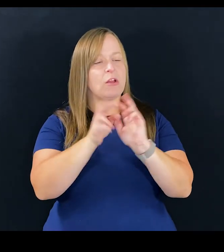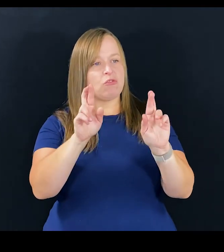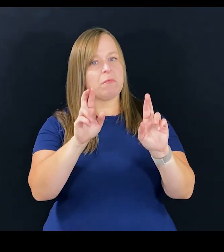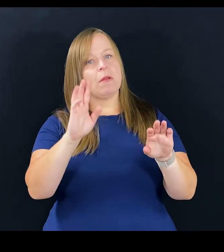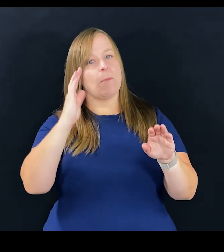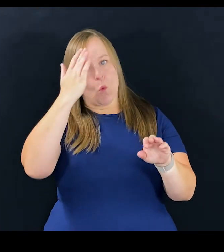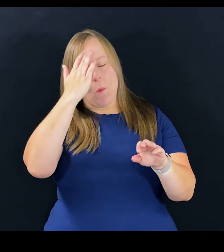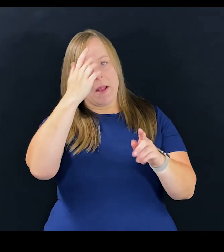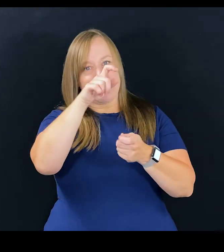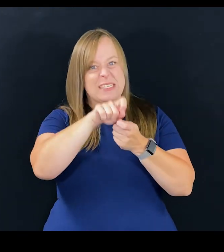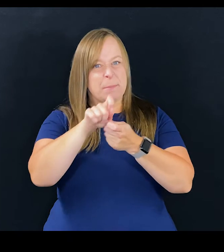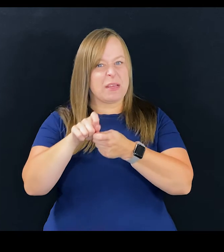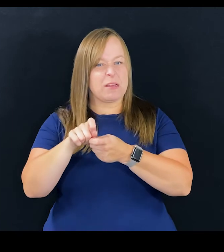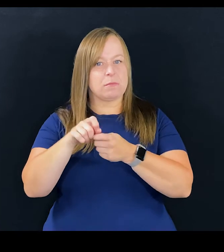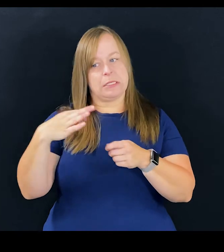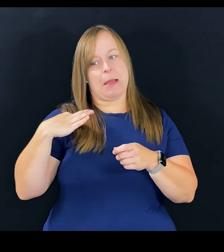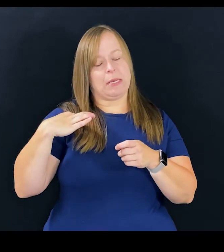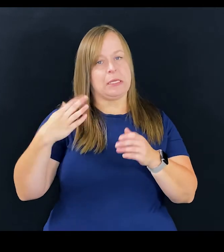And I'm aware of particular nominees.